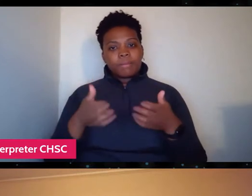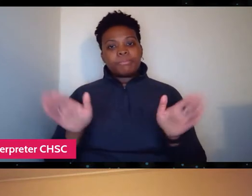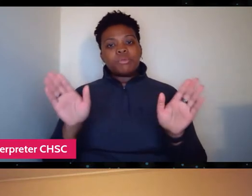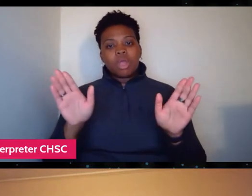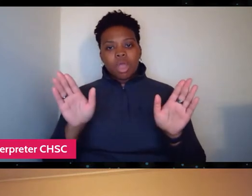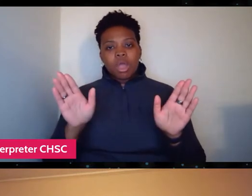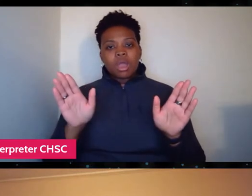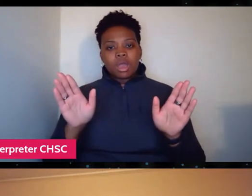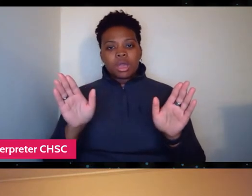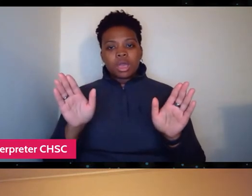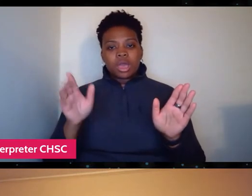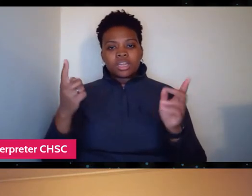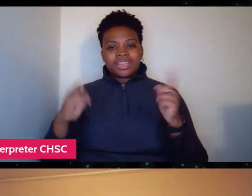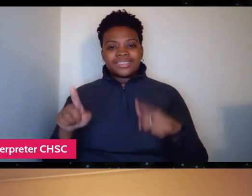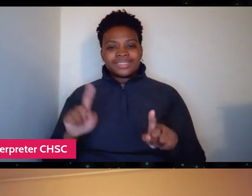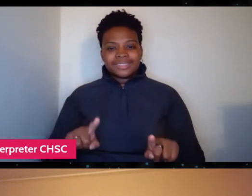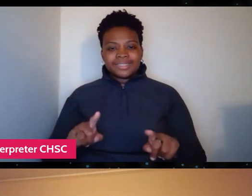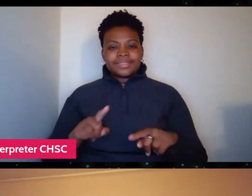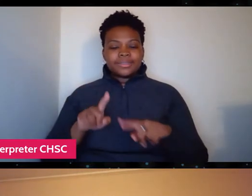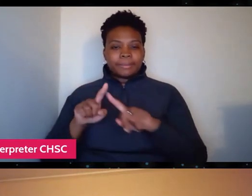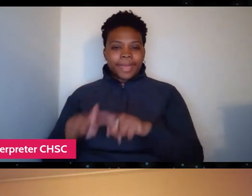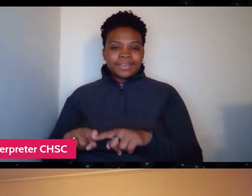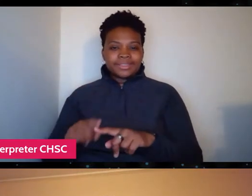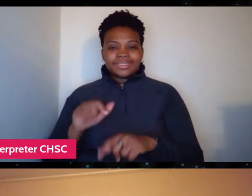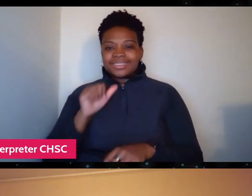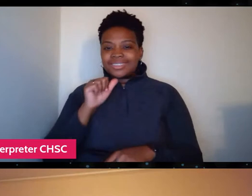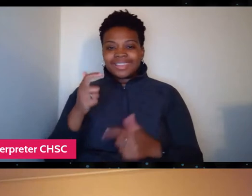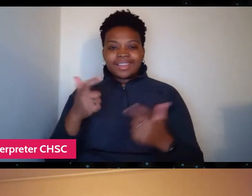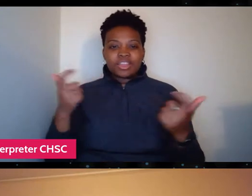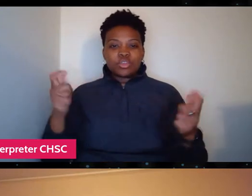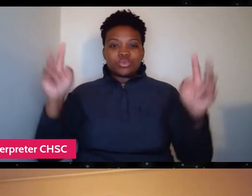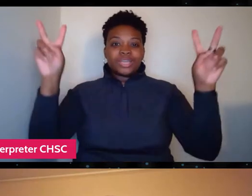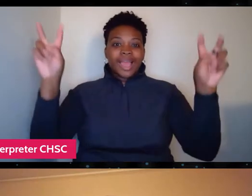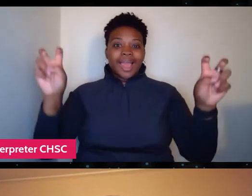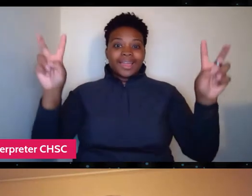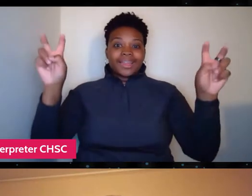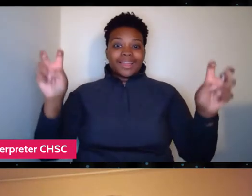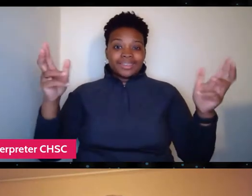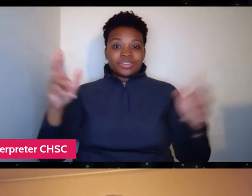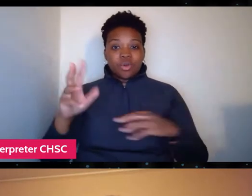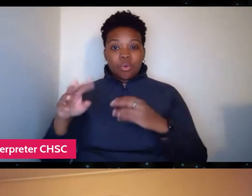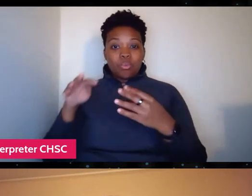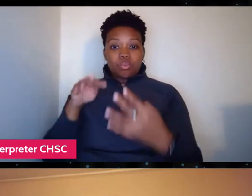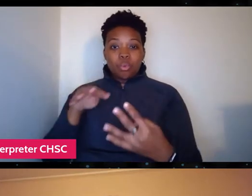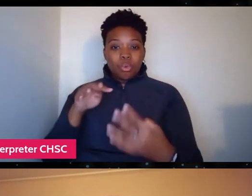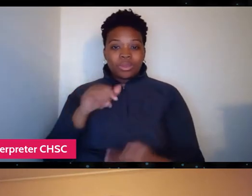It doesn't have to be some huge ideological war. I mean, one thing to be said for Stan,